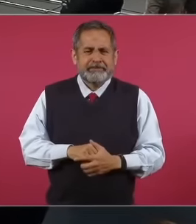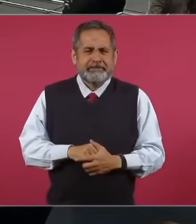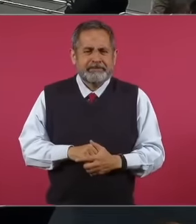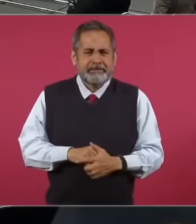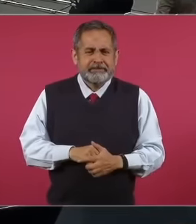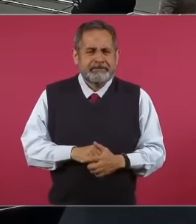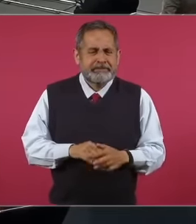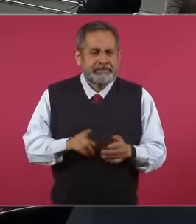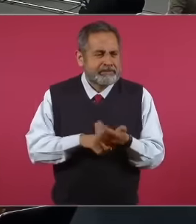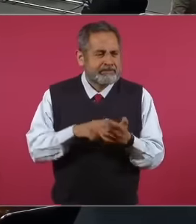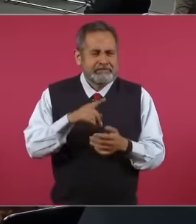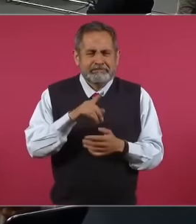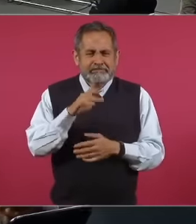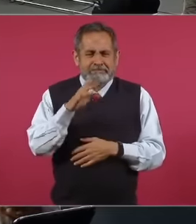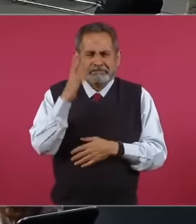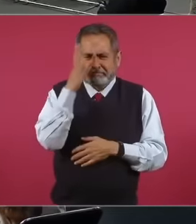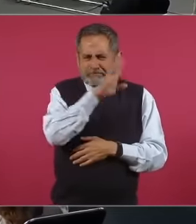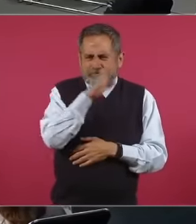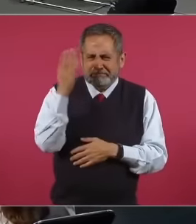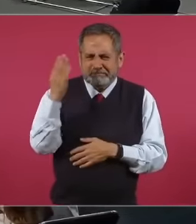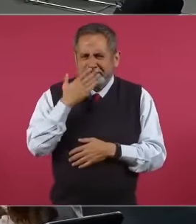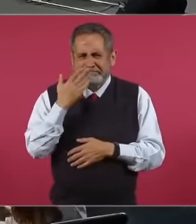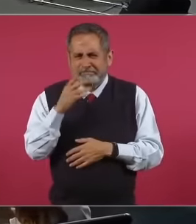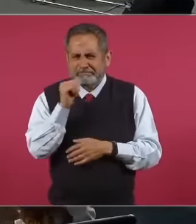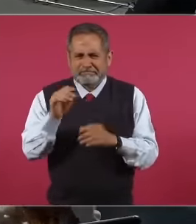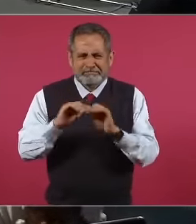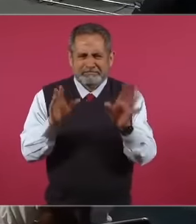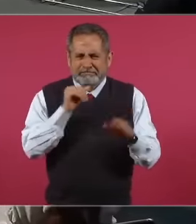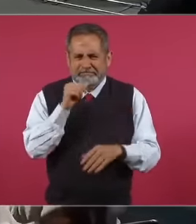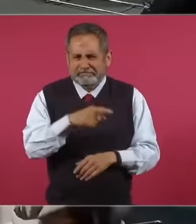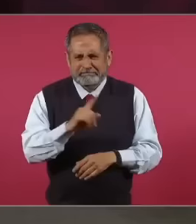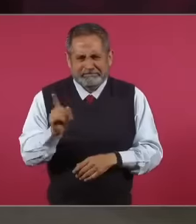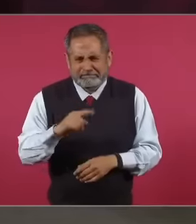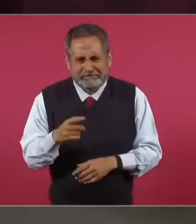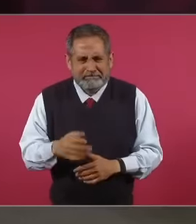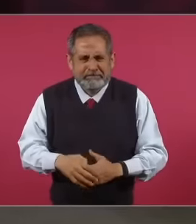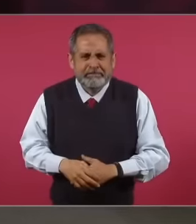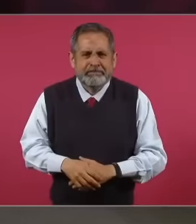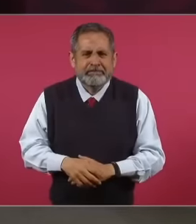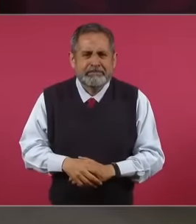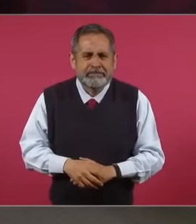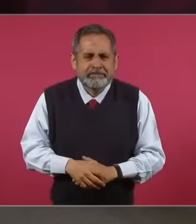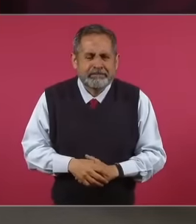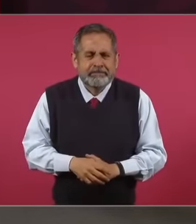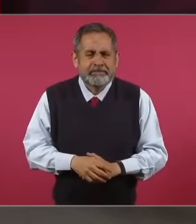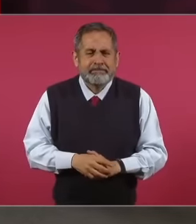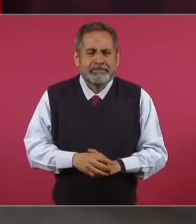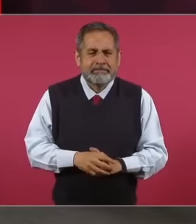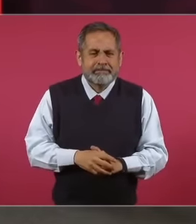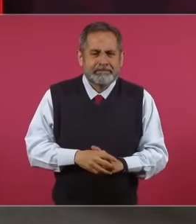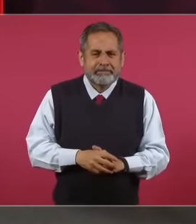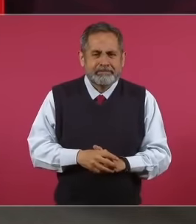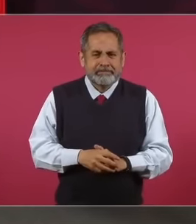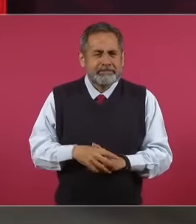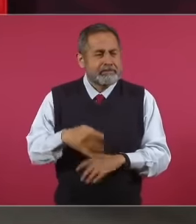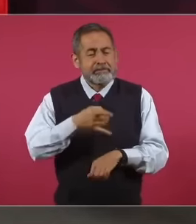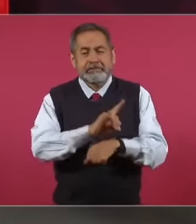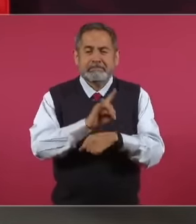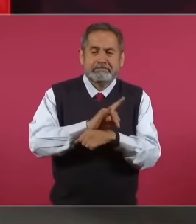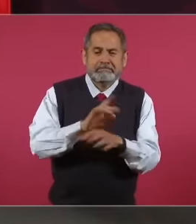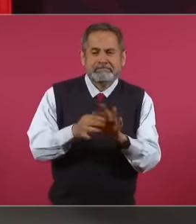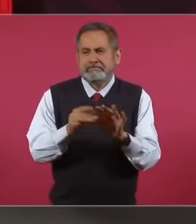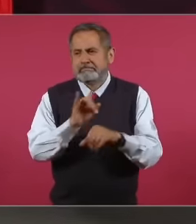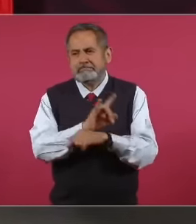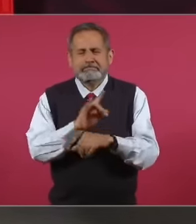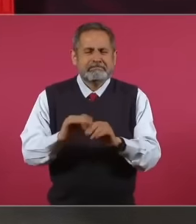pretending not that they are